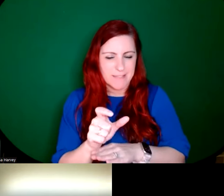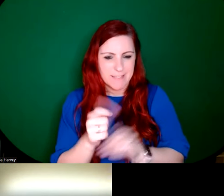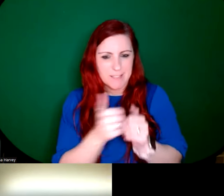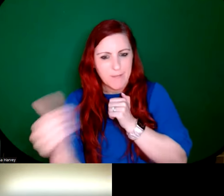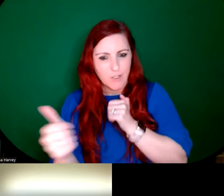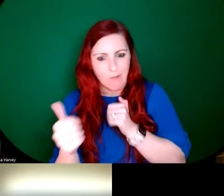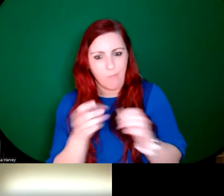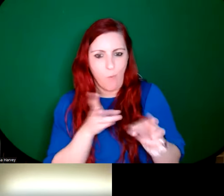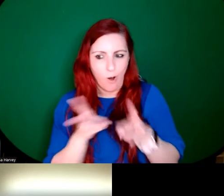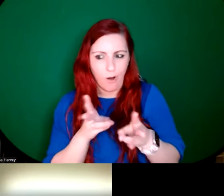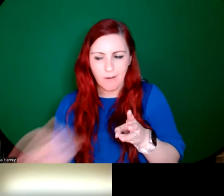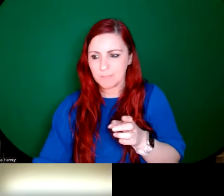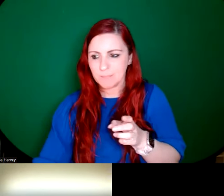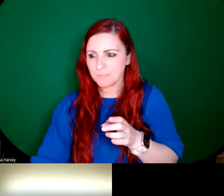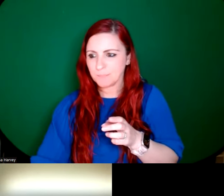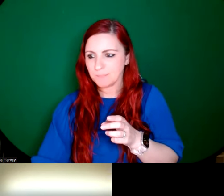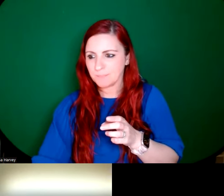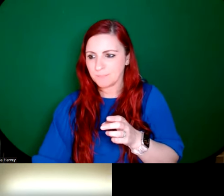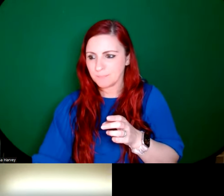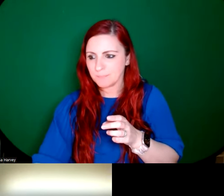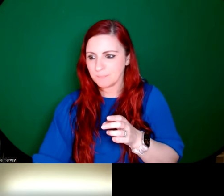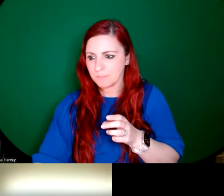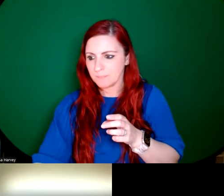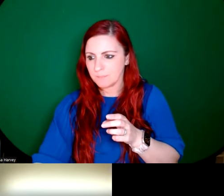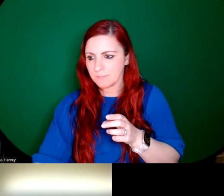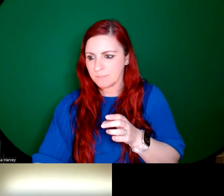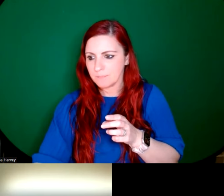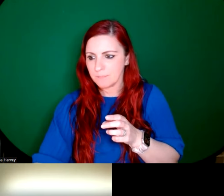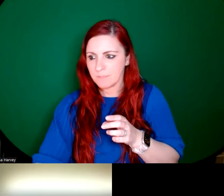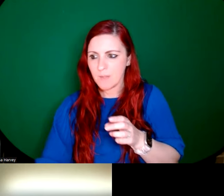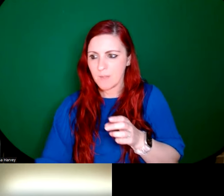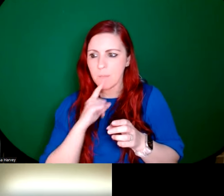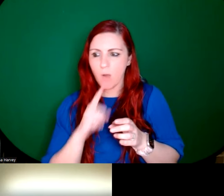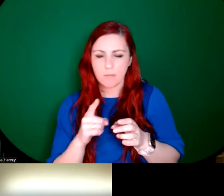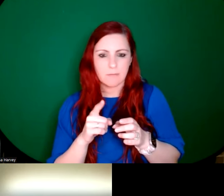there in practice, but yes, it was only one there's only one window that was